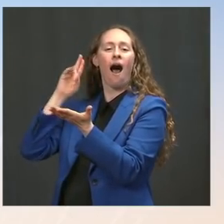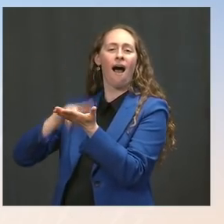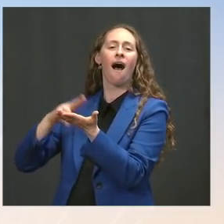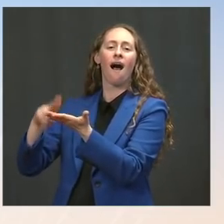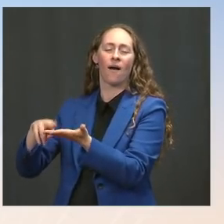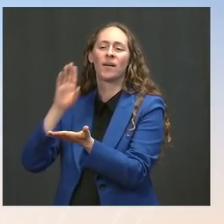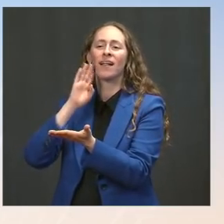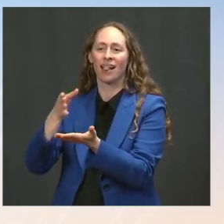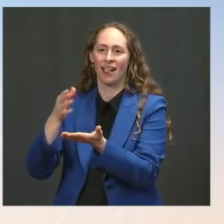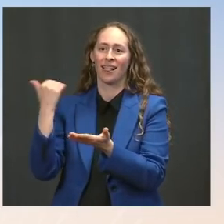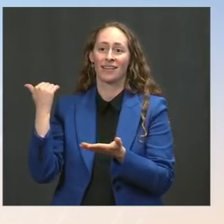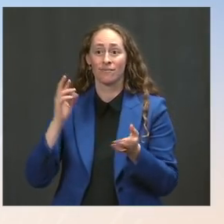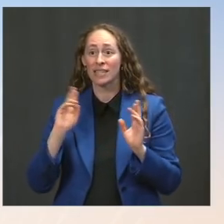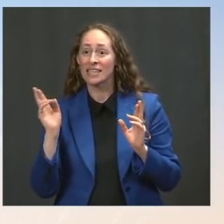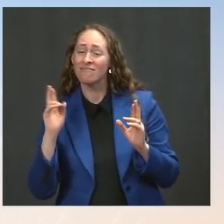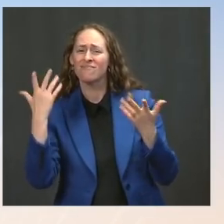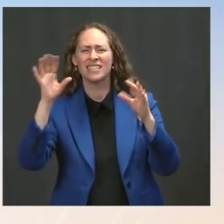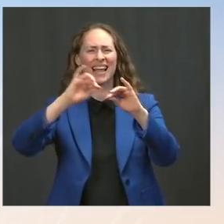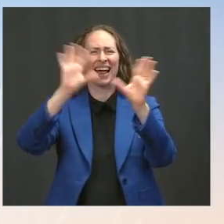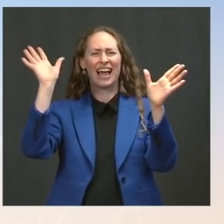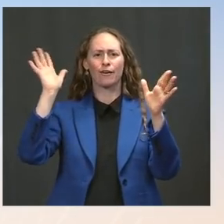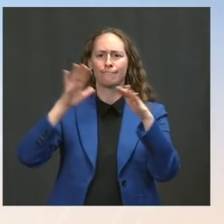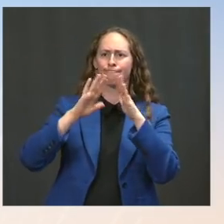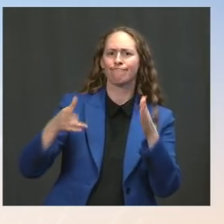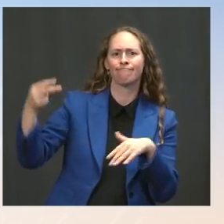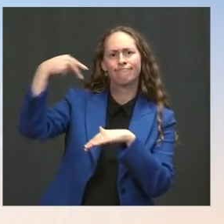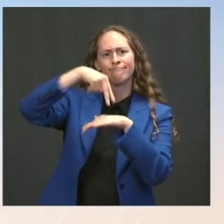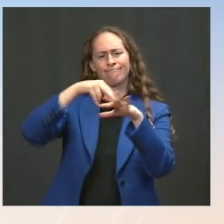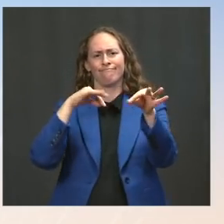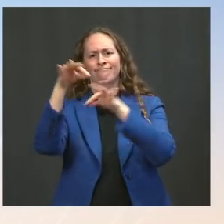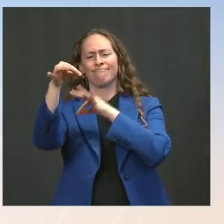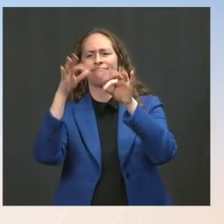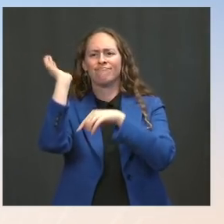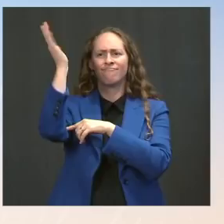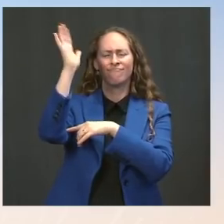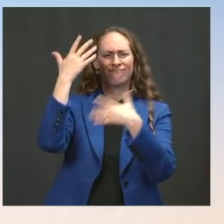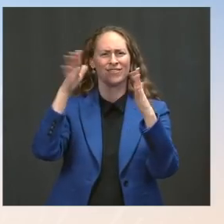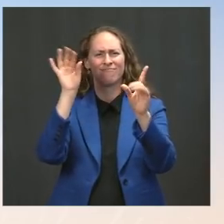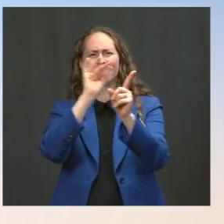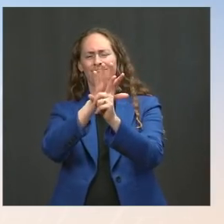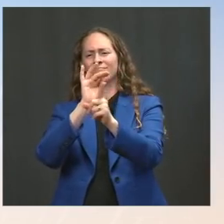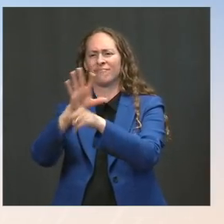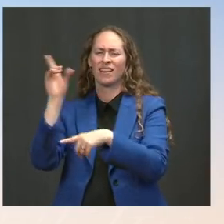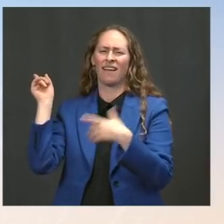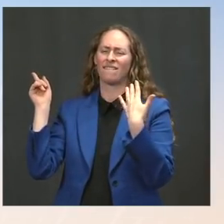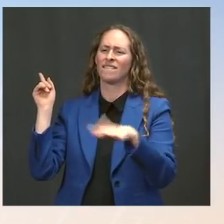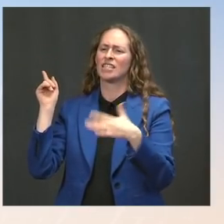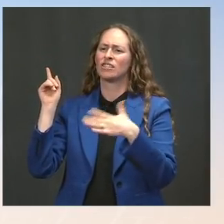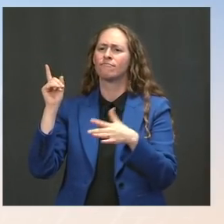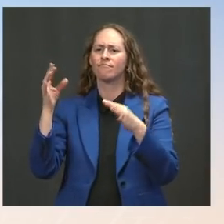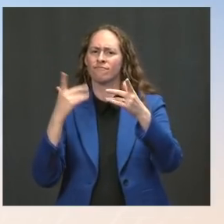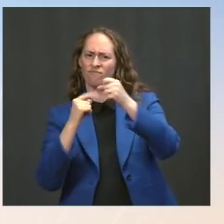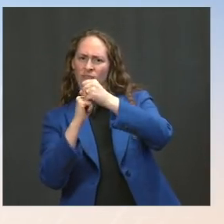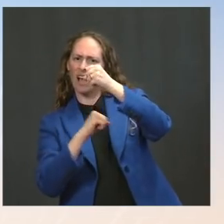about it multiple times, advocated for how this is a fundamental right people should have across the country is voting rights.